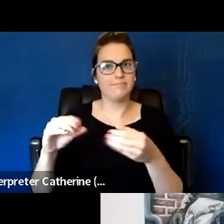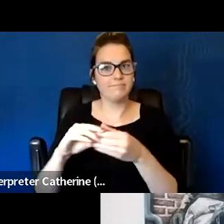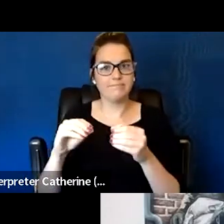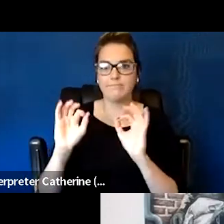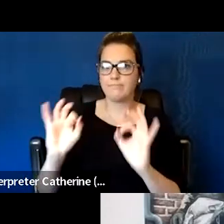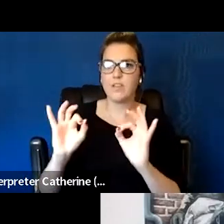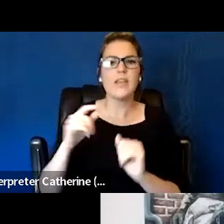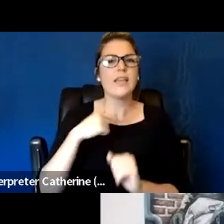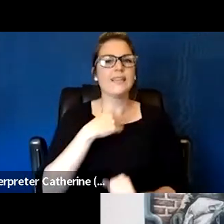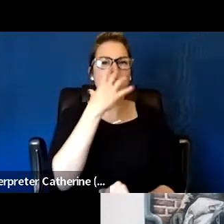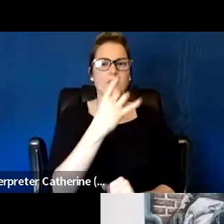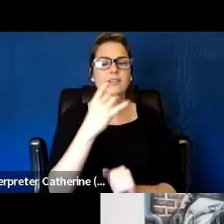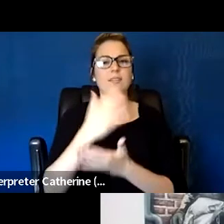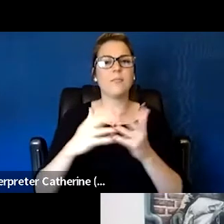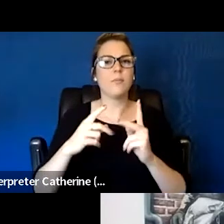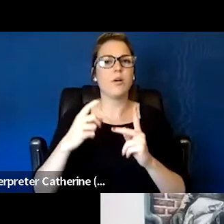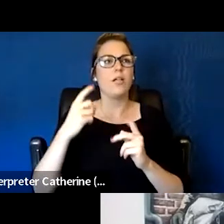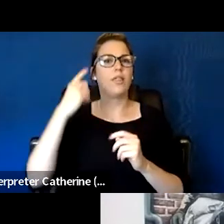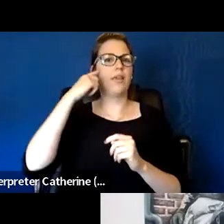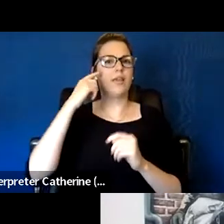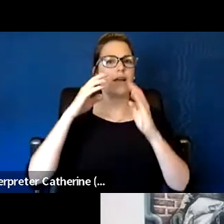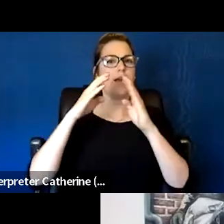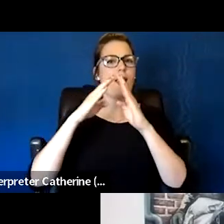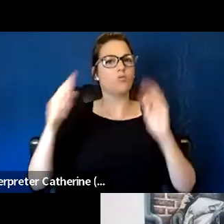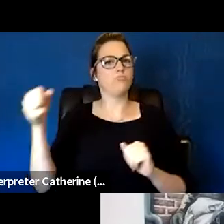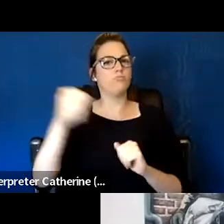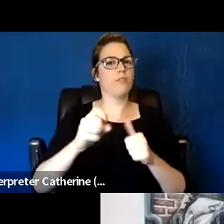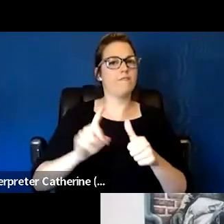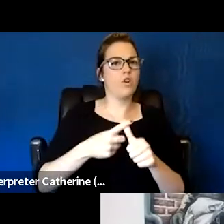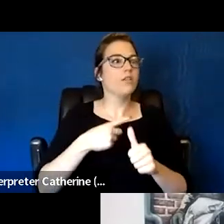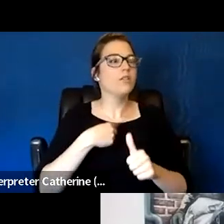because we're starting to see a lot of wonderful comments and questions in the Q&A box about